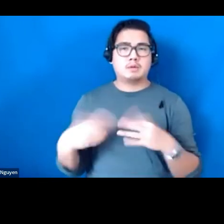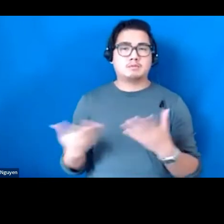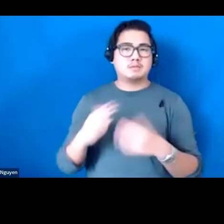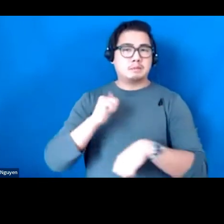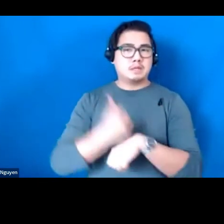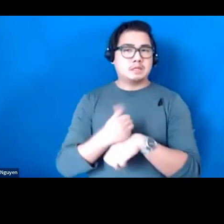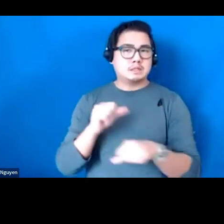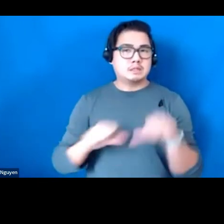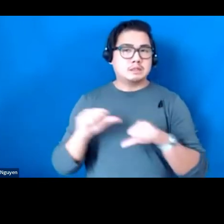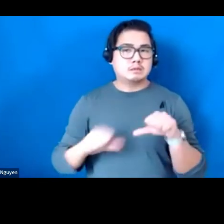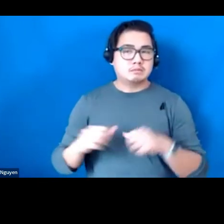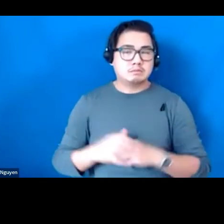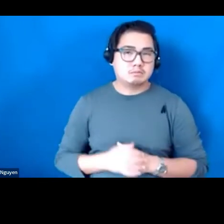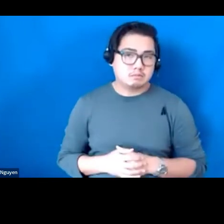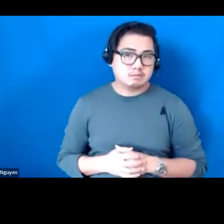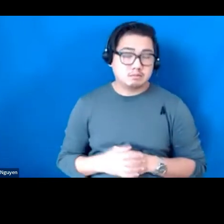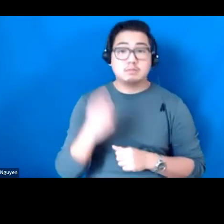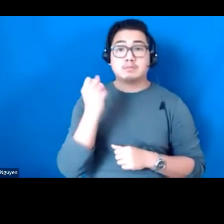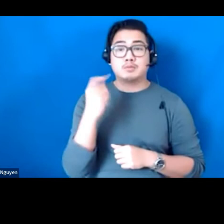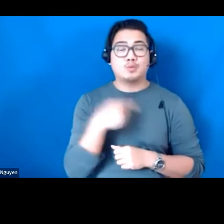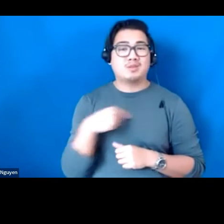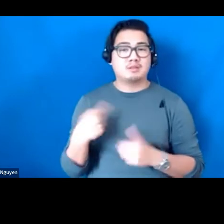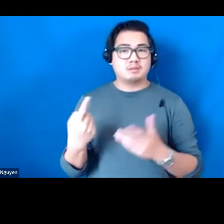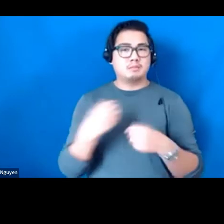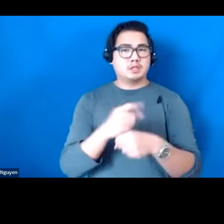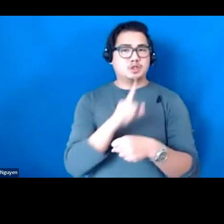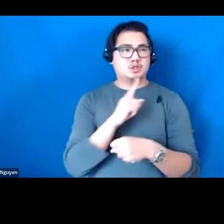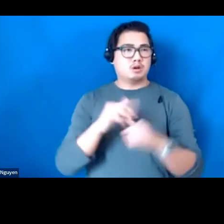So that we have a basic understanding of it going into the discussion.